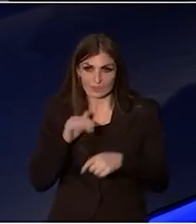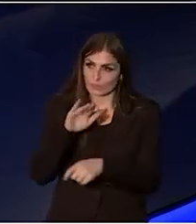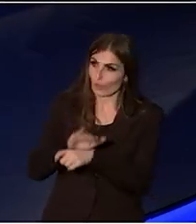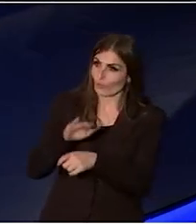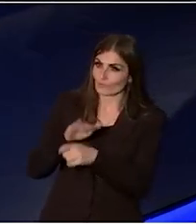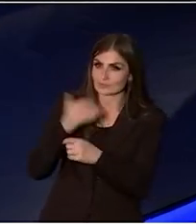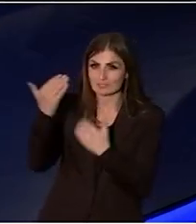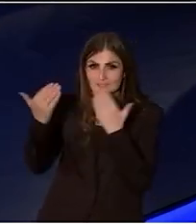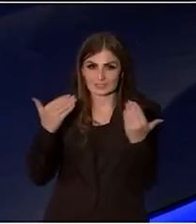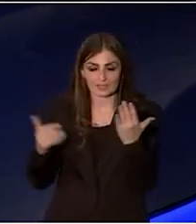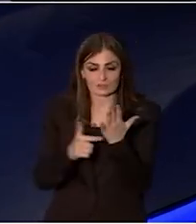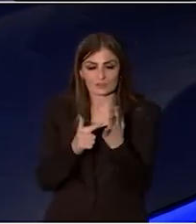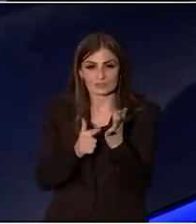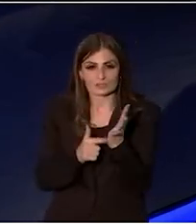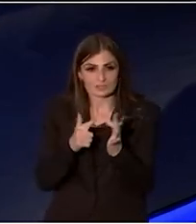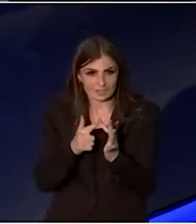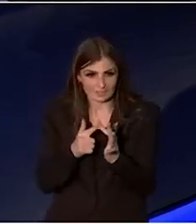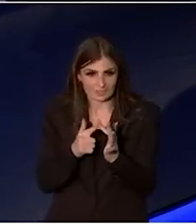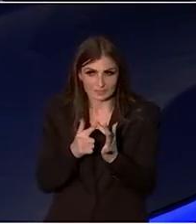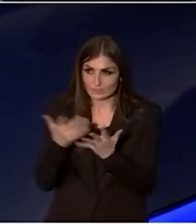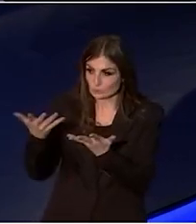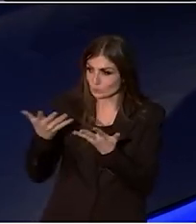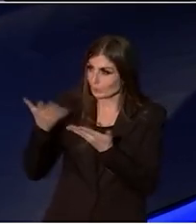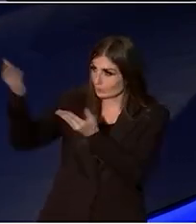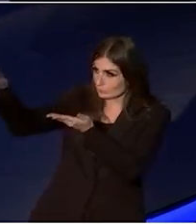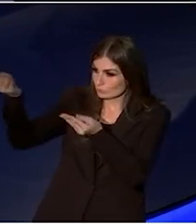the Tate, to get the works over here.